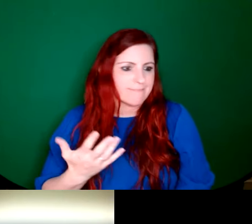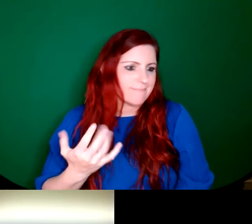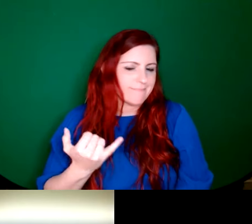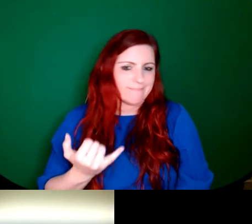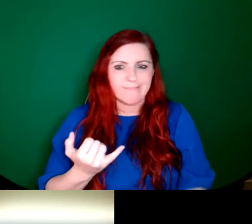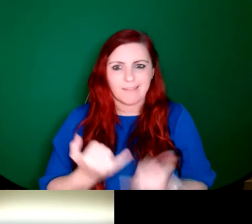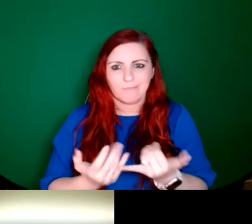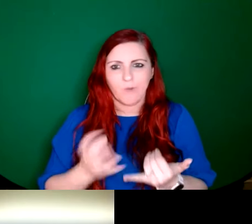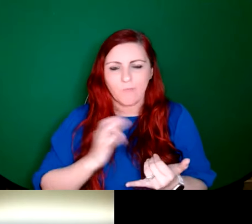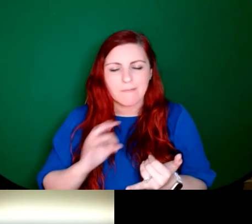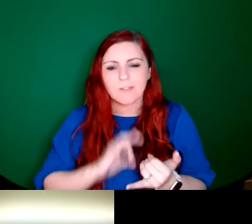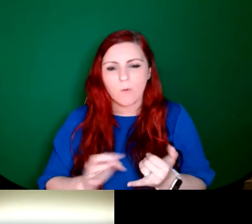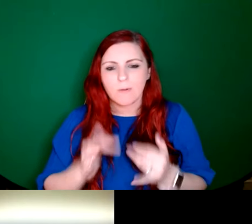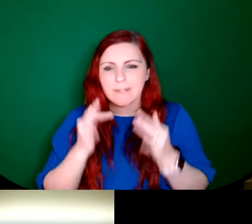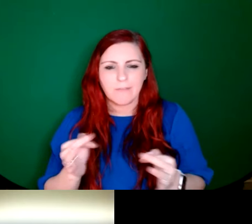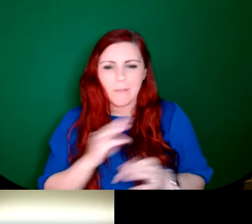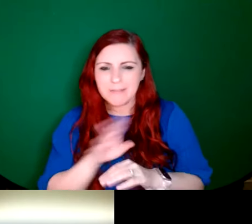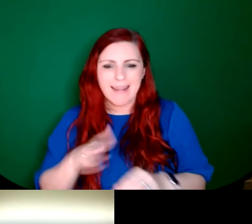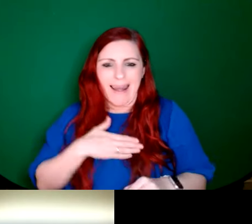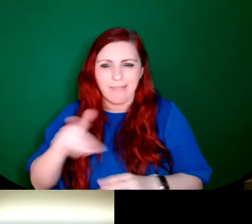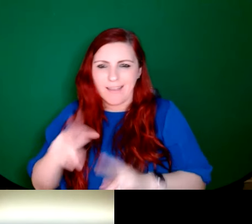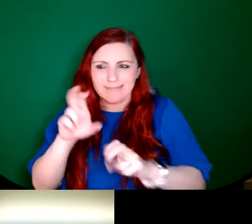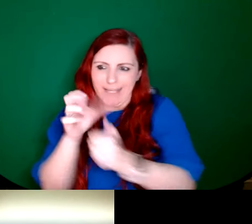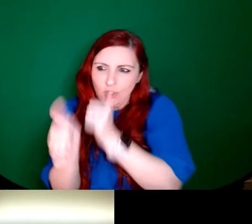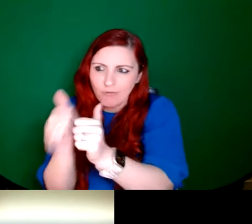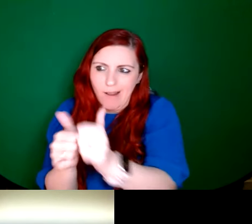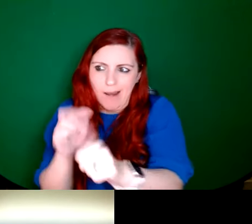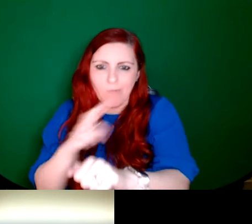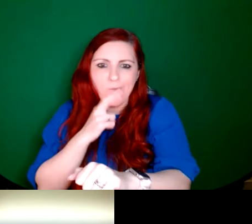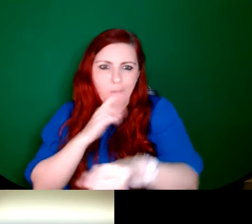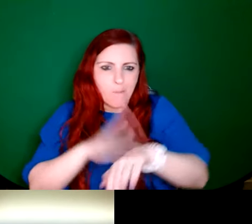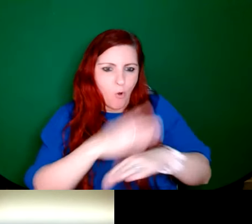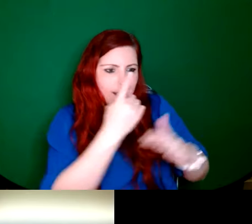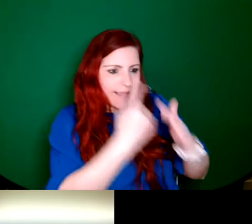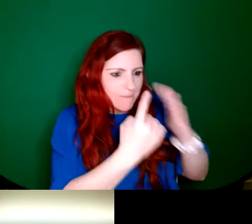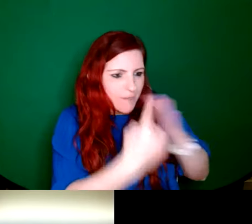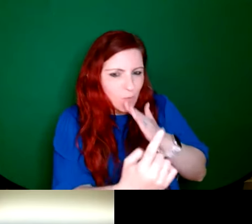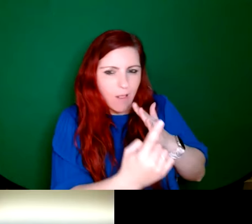push back against this kind of industrialization. And so the windows that are